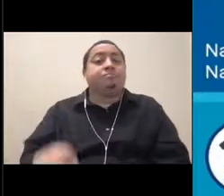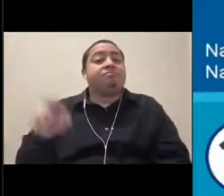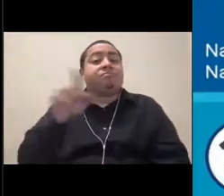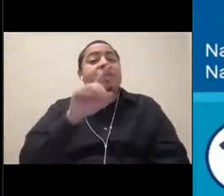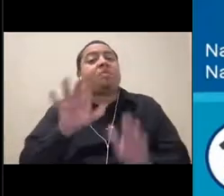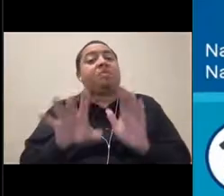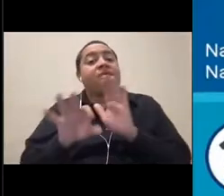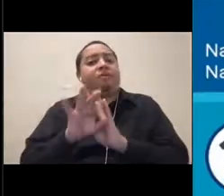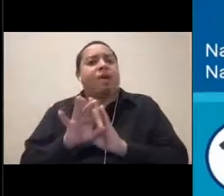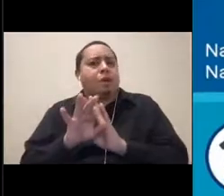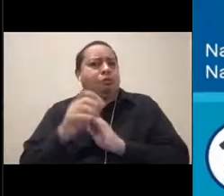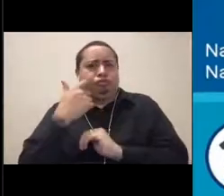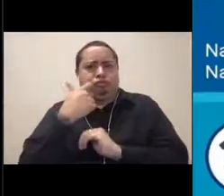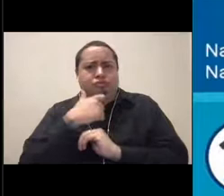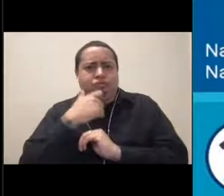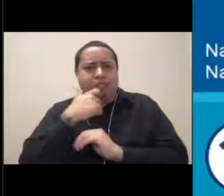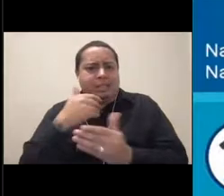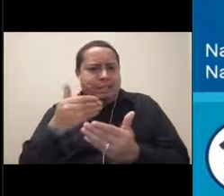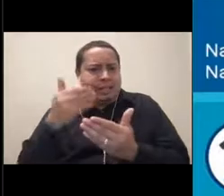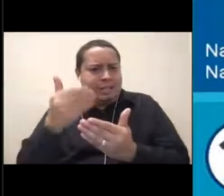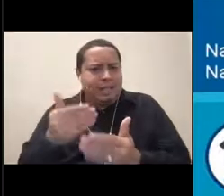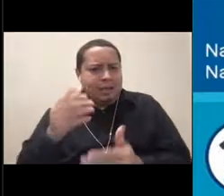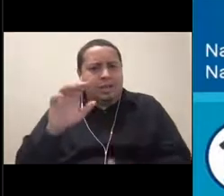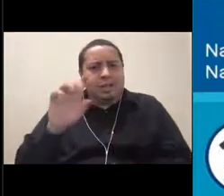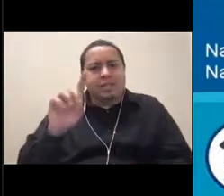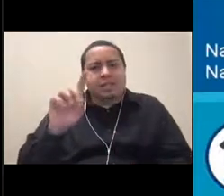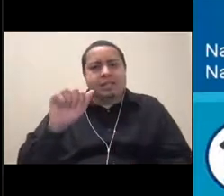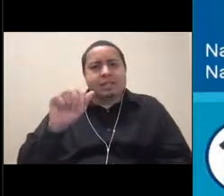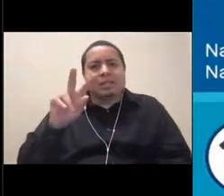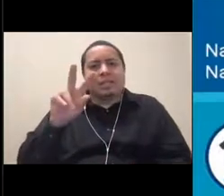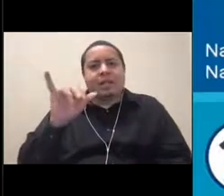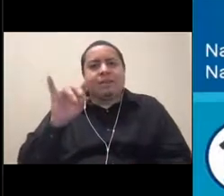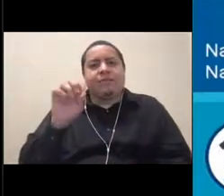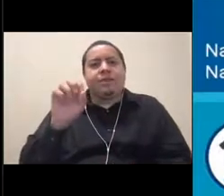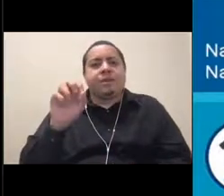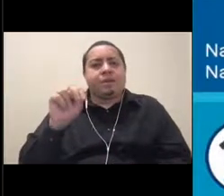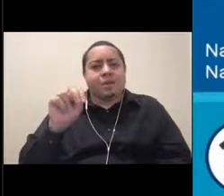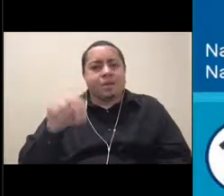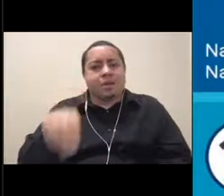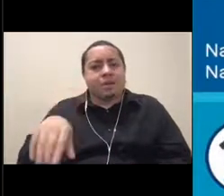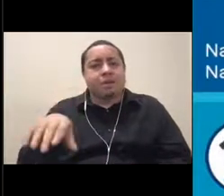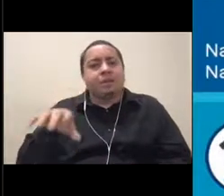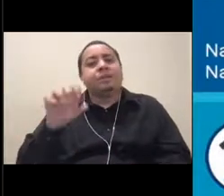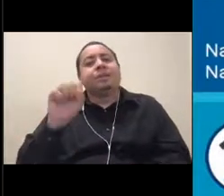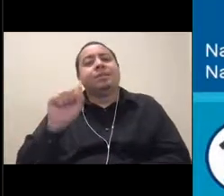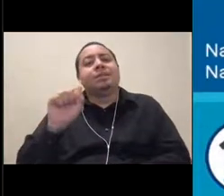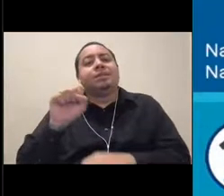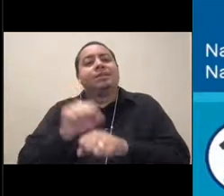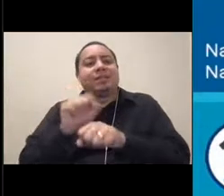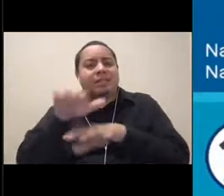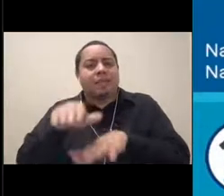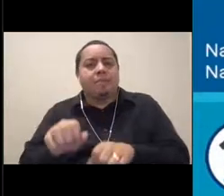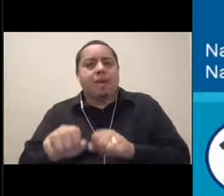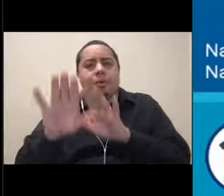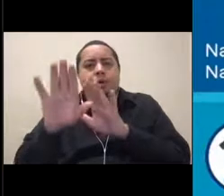recently near the Davidson Seamount and you guys might actually see some of that stuff in other channels